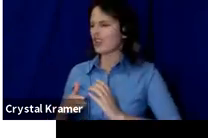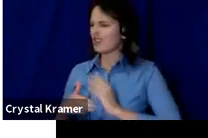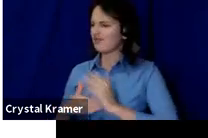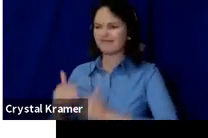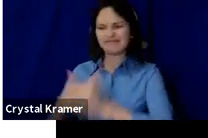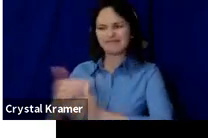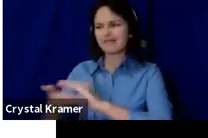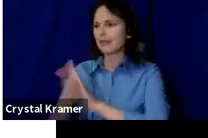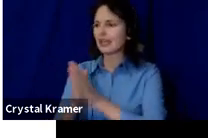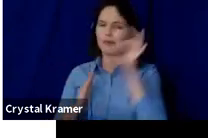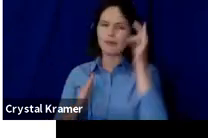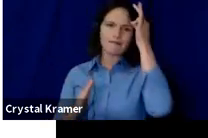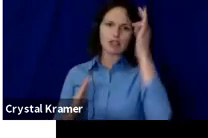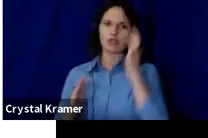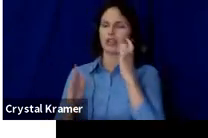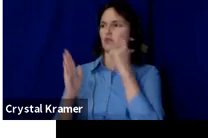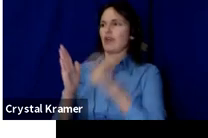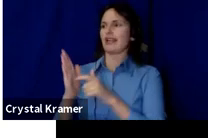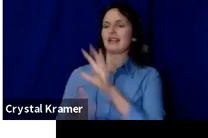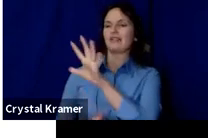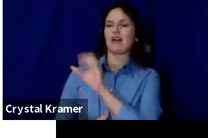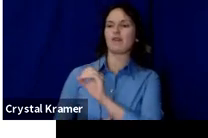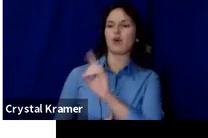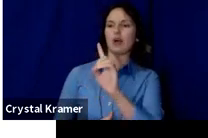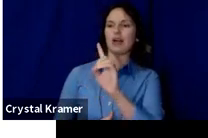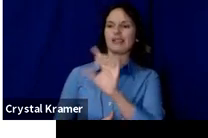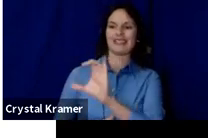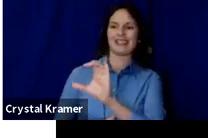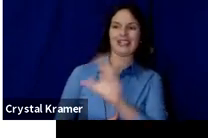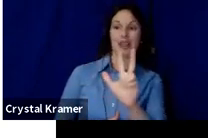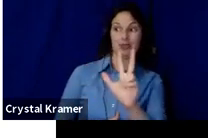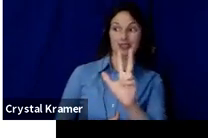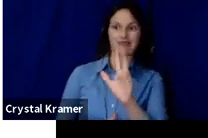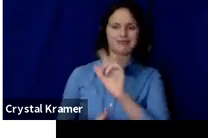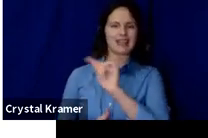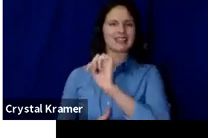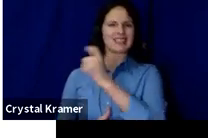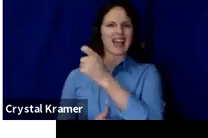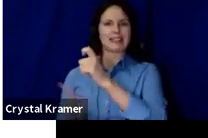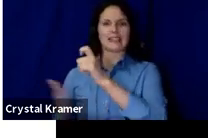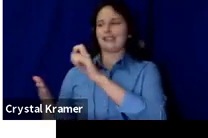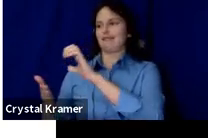recognized 501(C)(3) tax exempt organization.